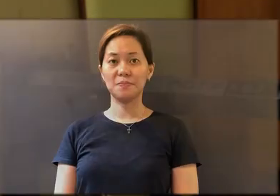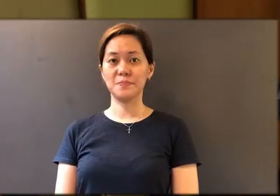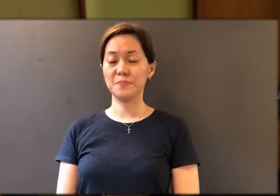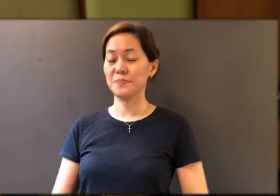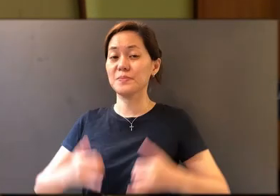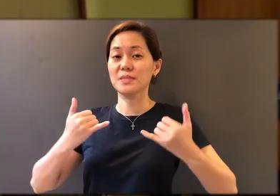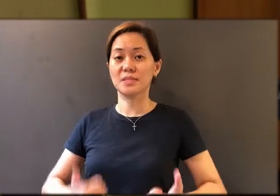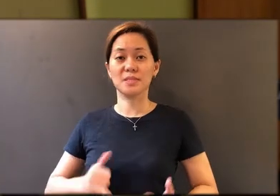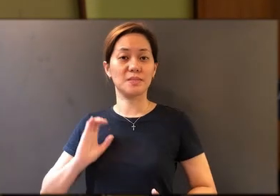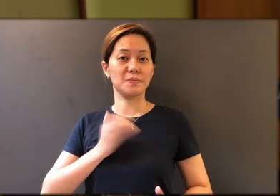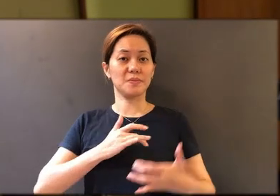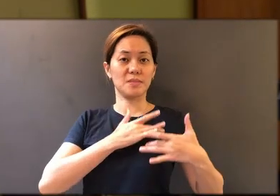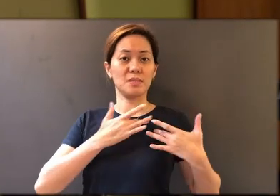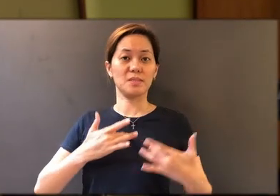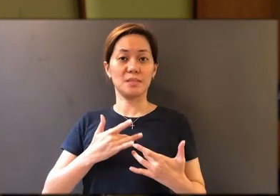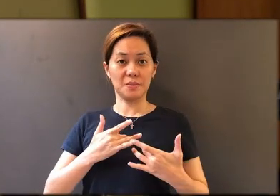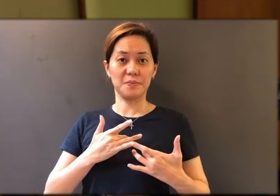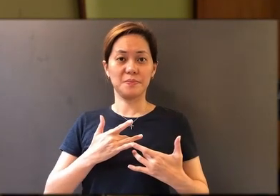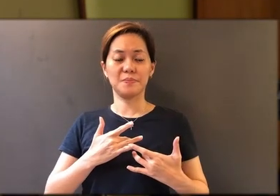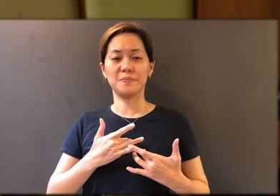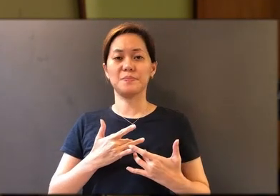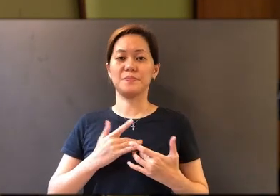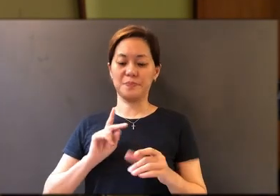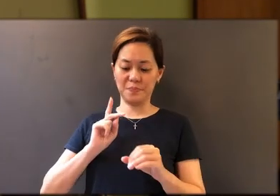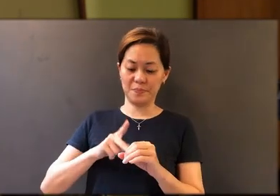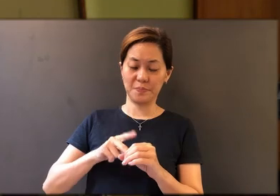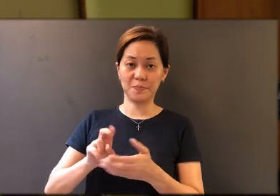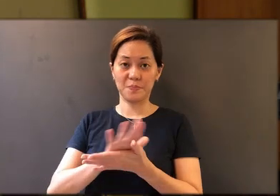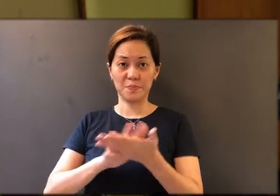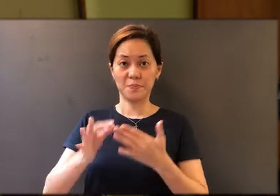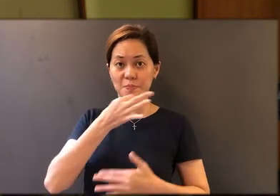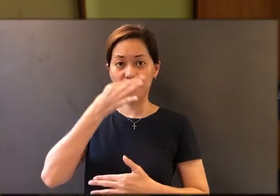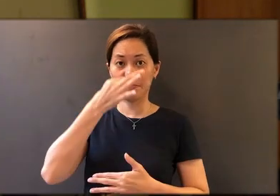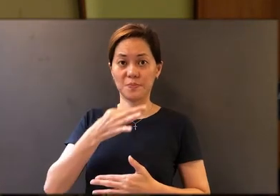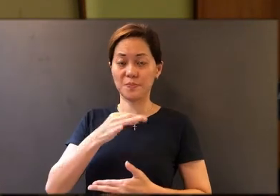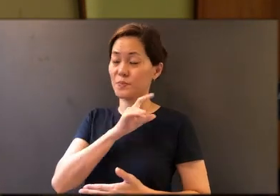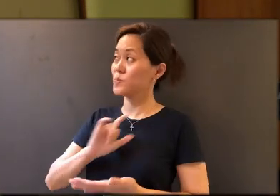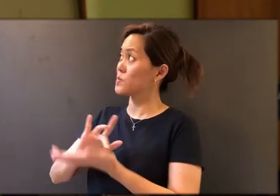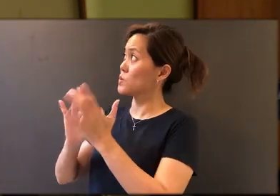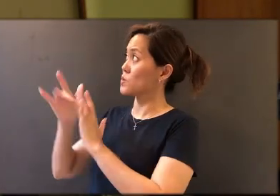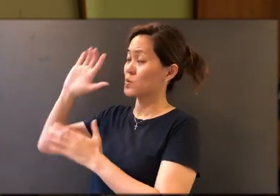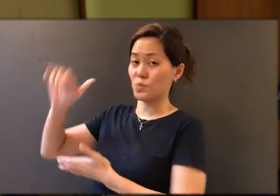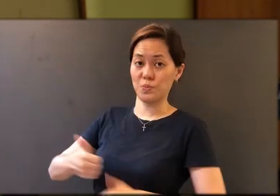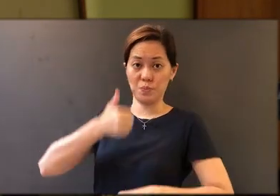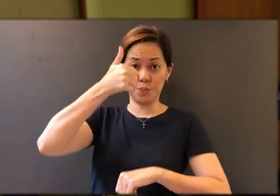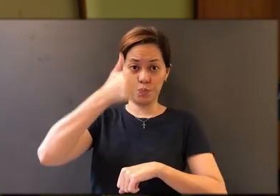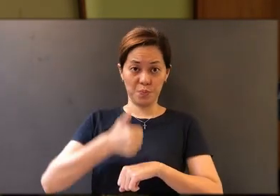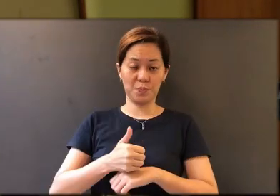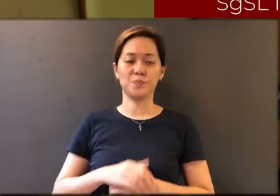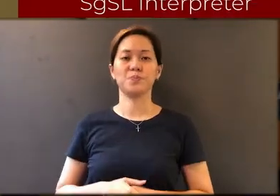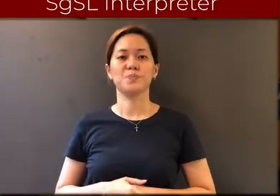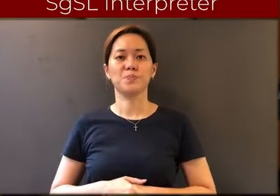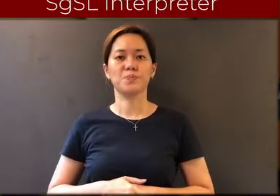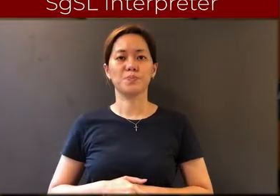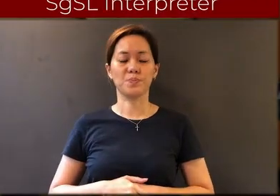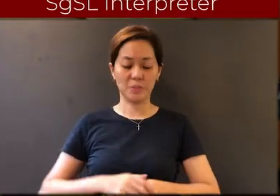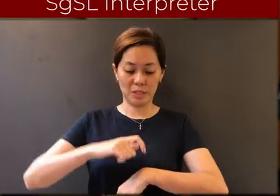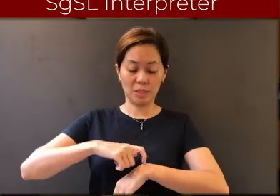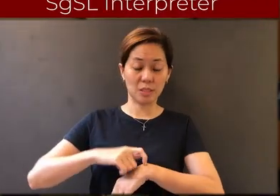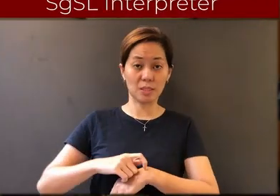Let us now prepare our hearts to partake in the Holy Communion that our Lord Jesus has established for us. The Holy Communion is a time when we